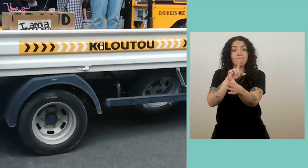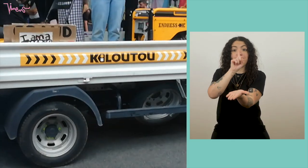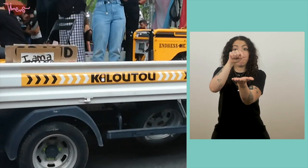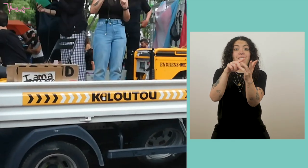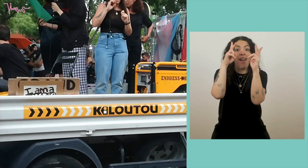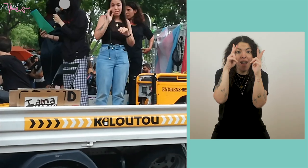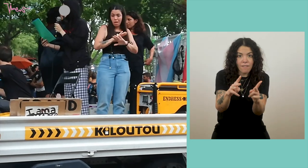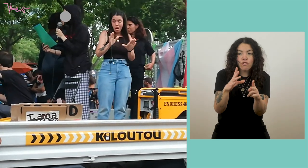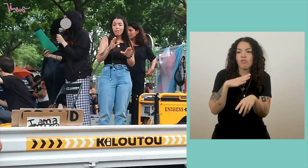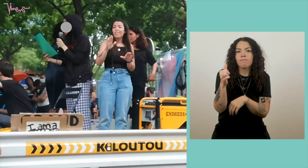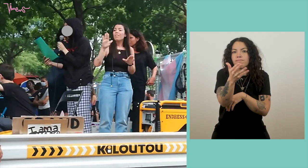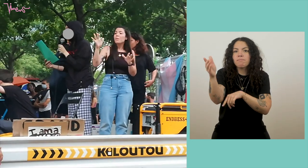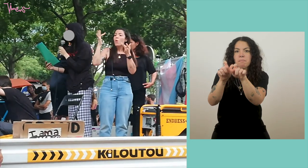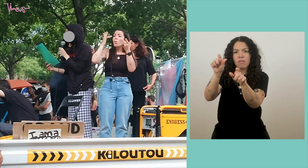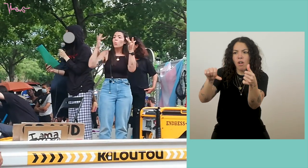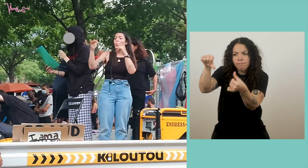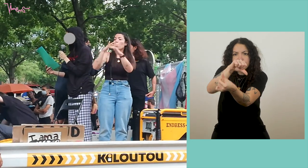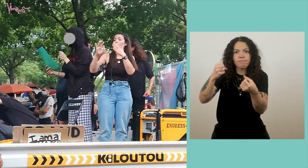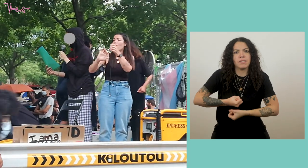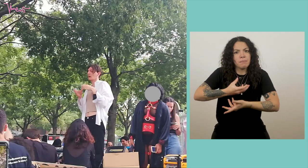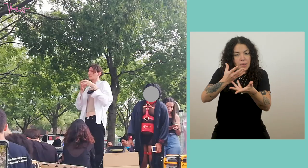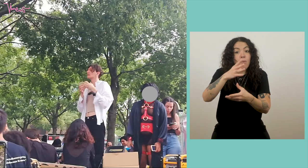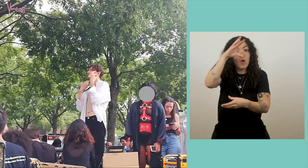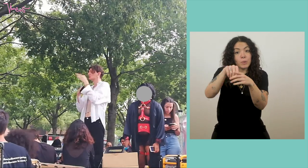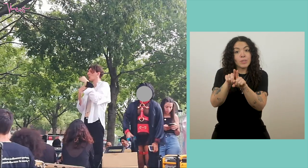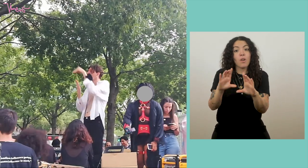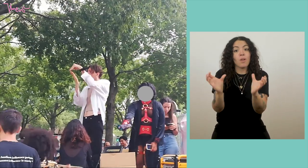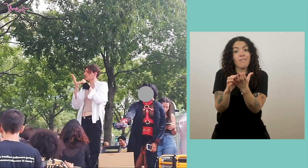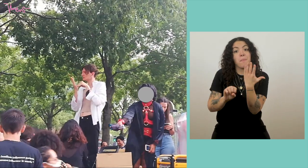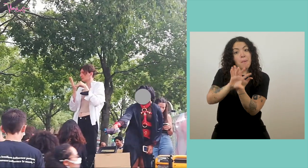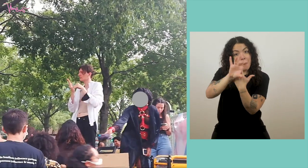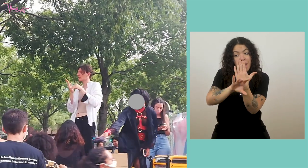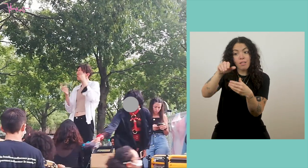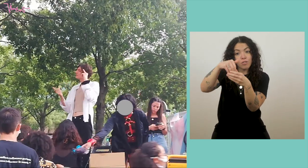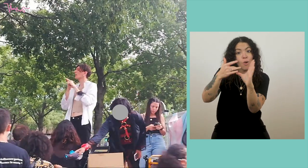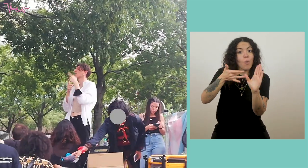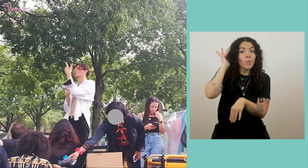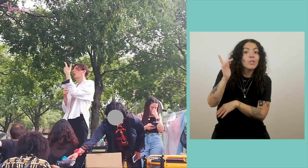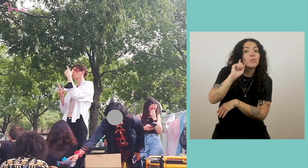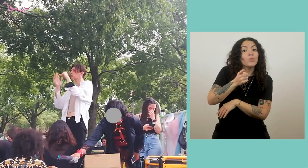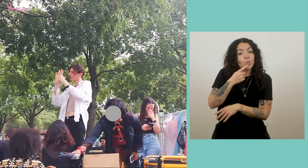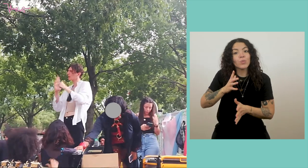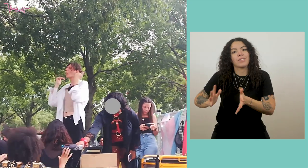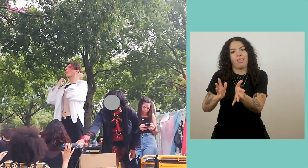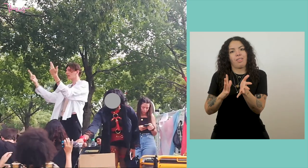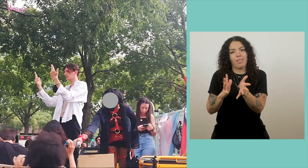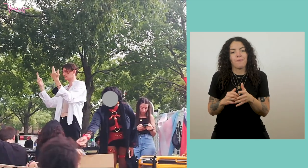(Voiceover: Jen) At the end point, other people will speak. Including "Mains Paillettes" a deaf, queer and signing collective.